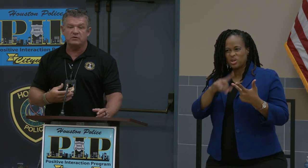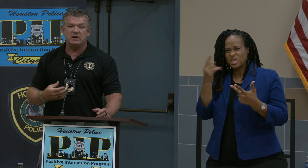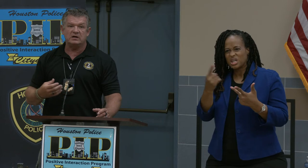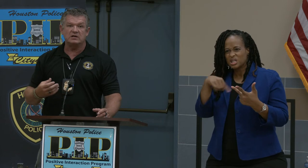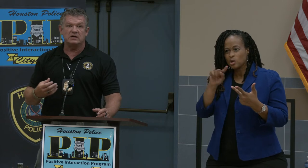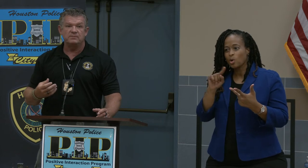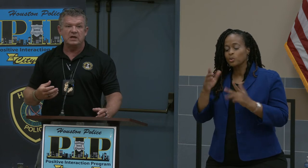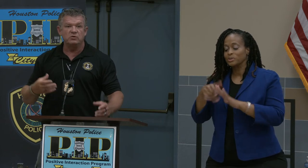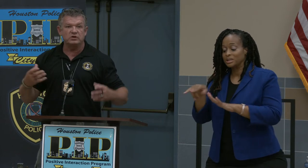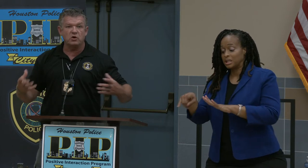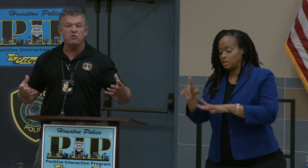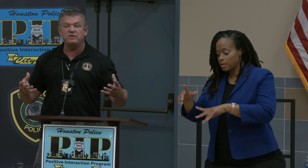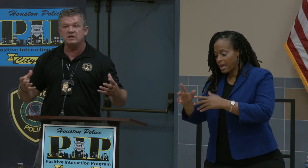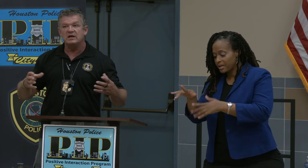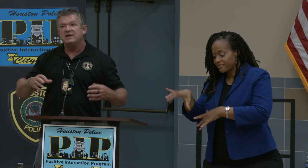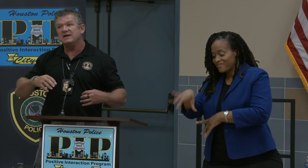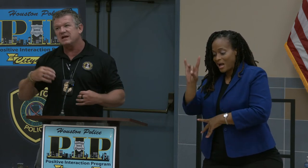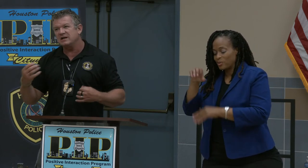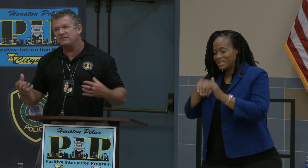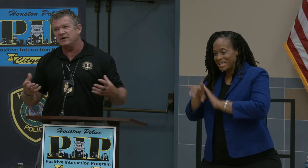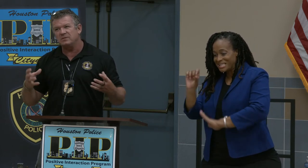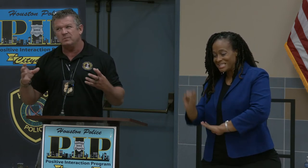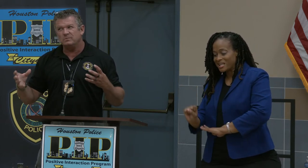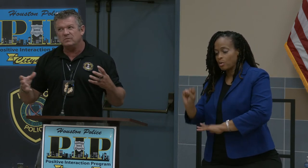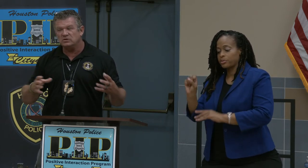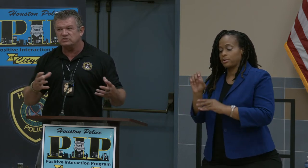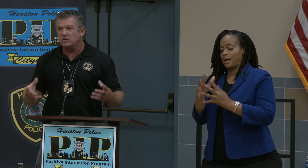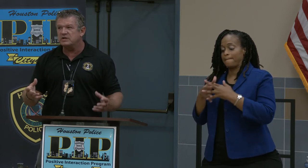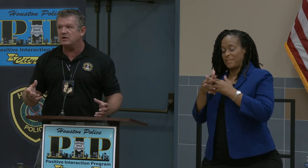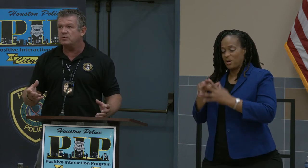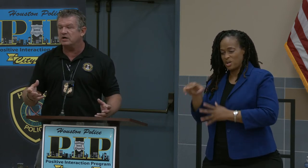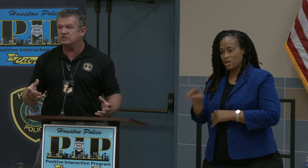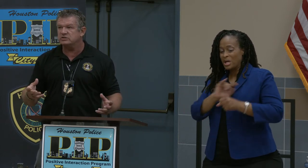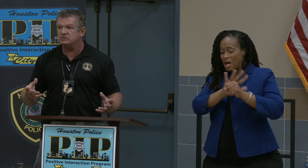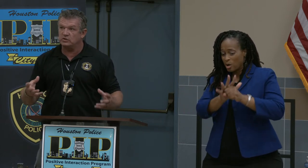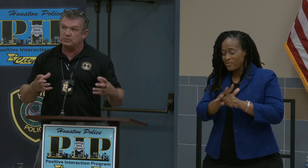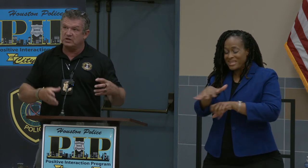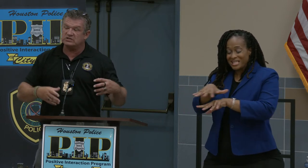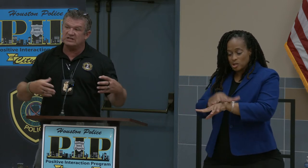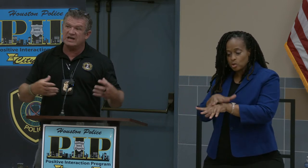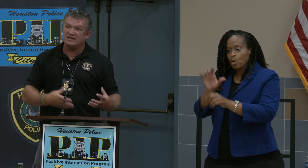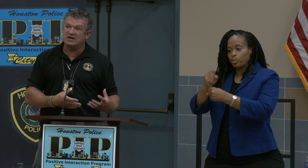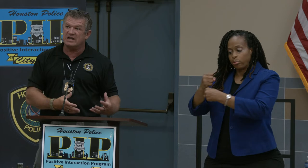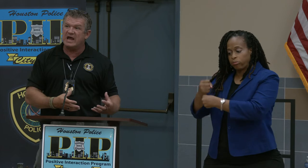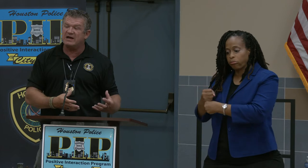America. And with COVID, they kind of slowed down production so the production kind of cut in half.